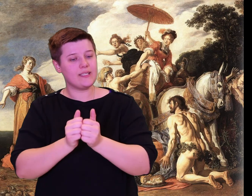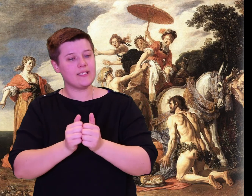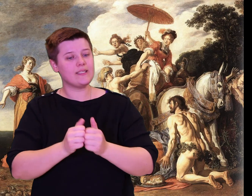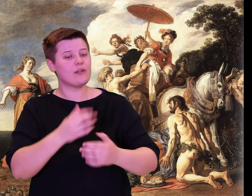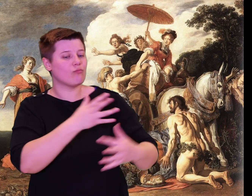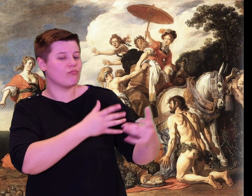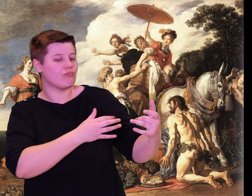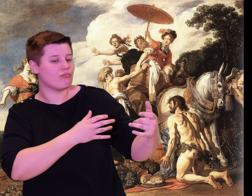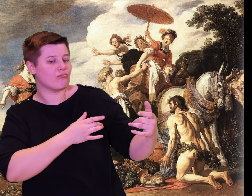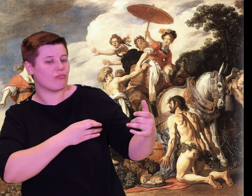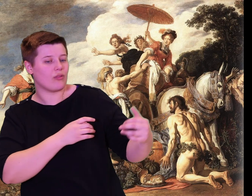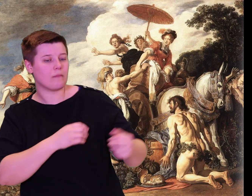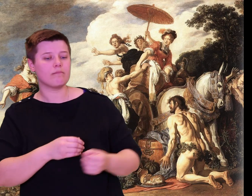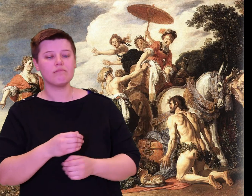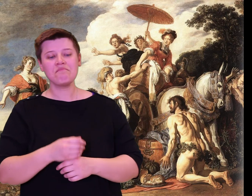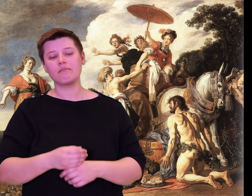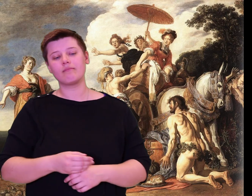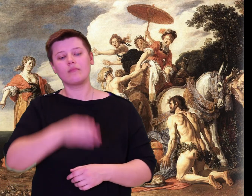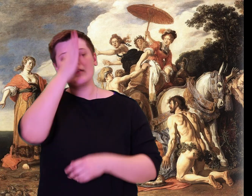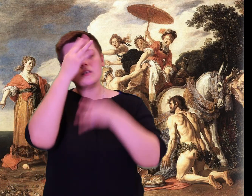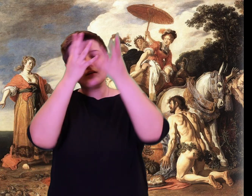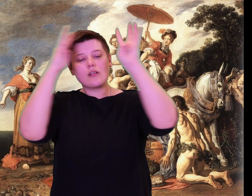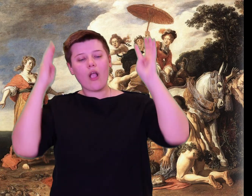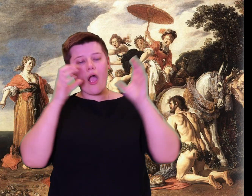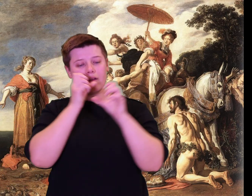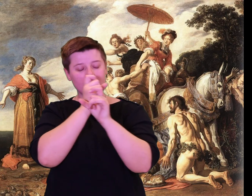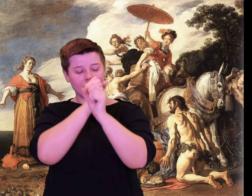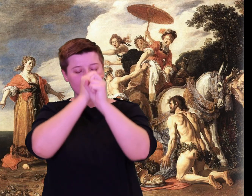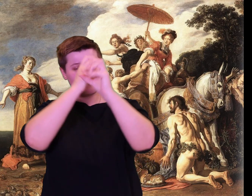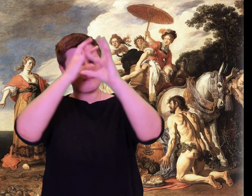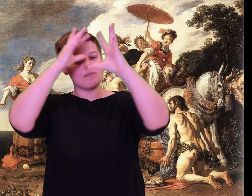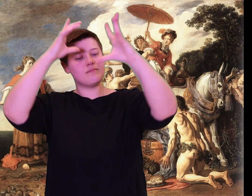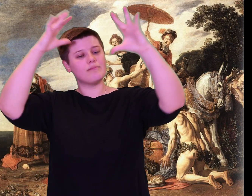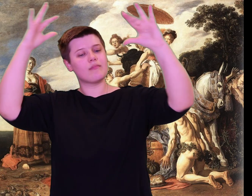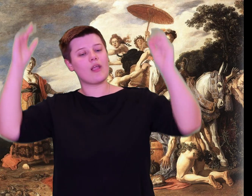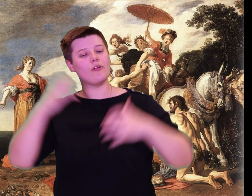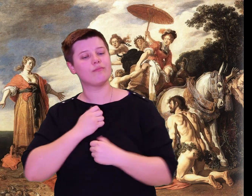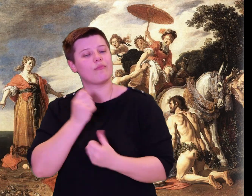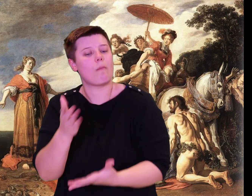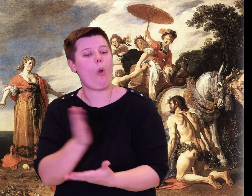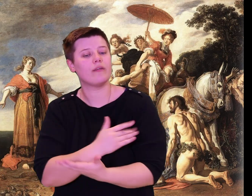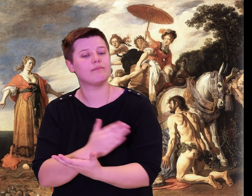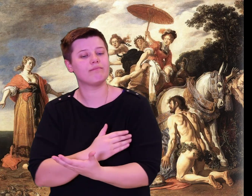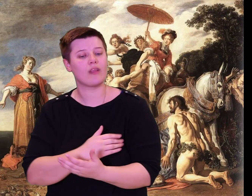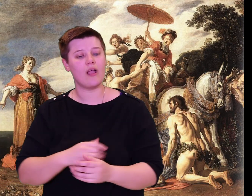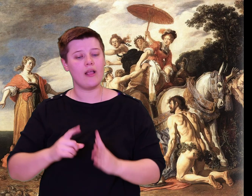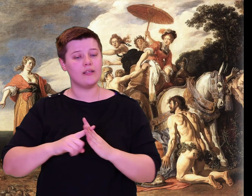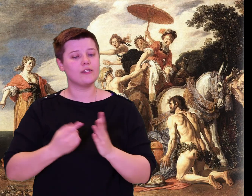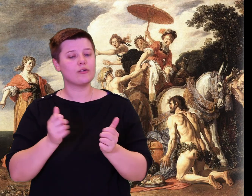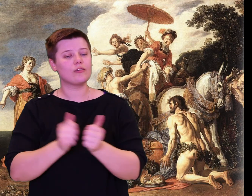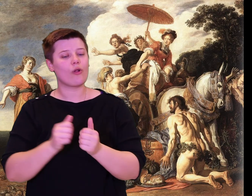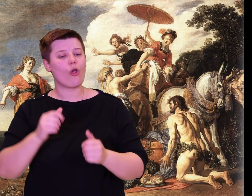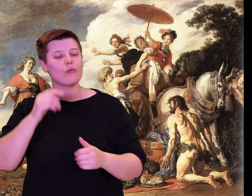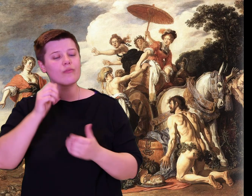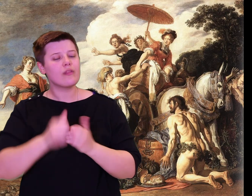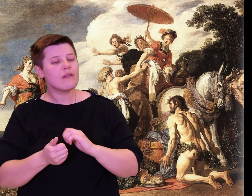Let someone bring the well-tuned lyre from inside for Demodocus--go quickly!"